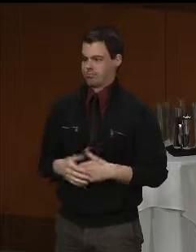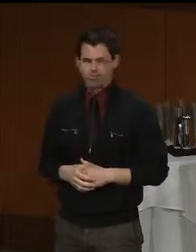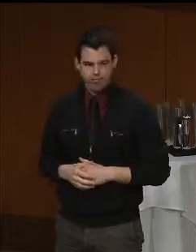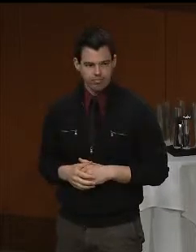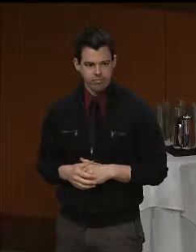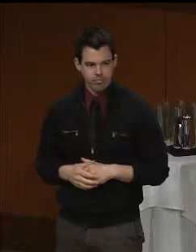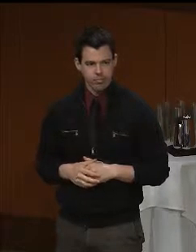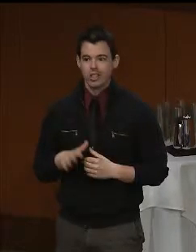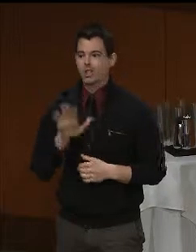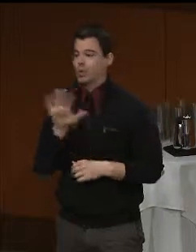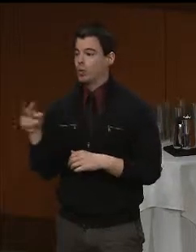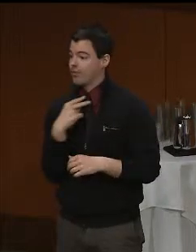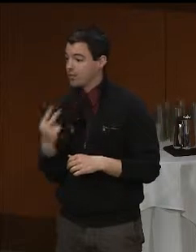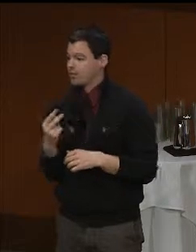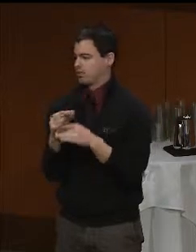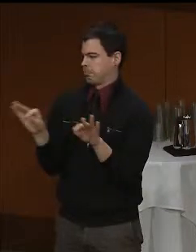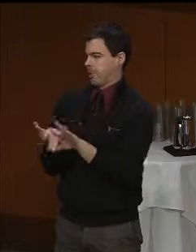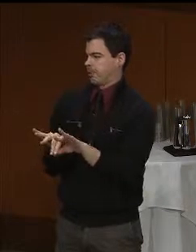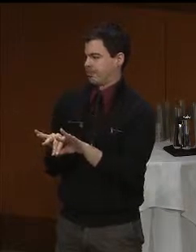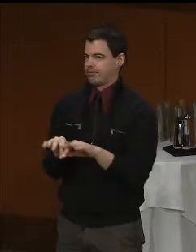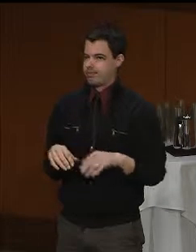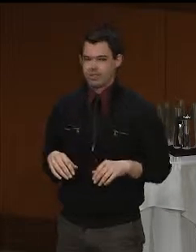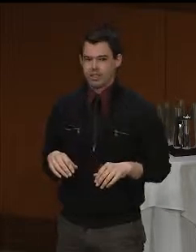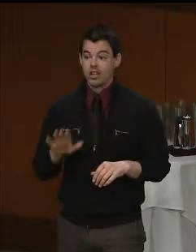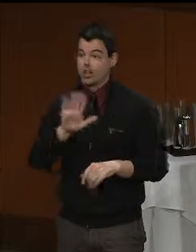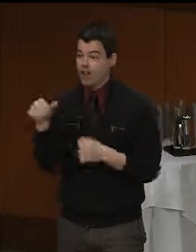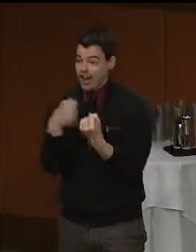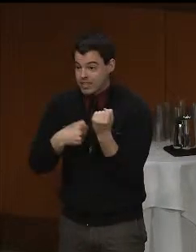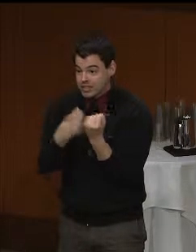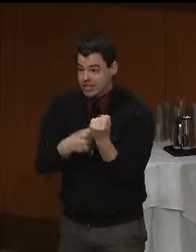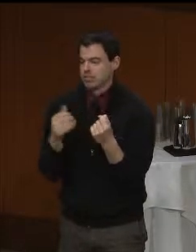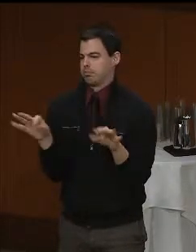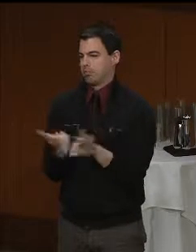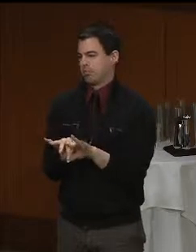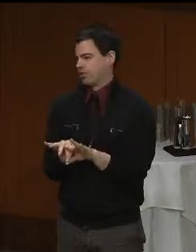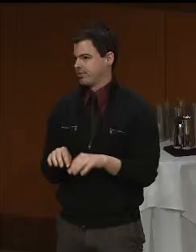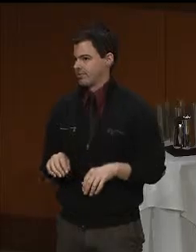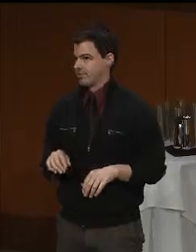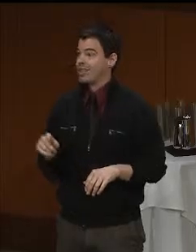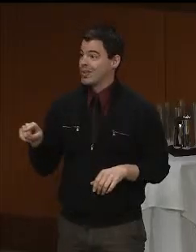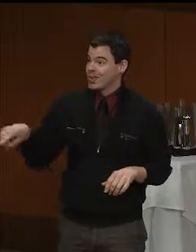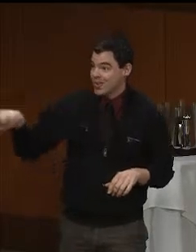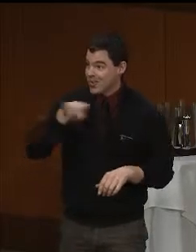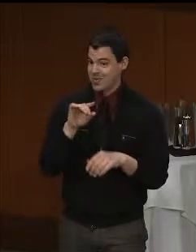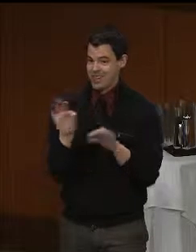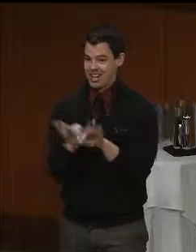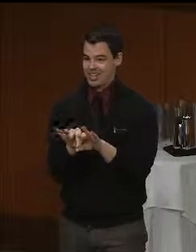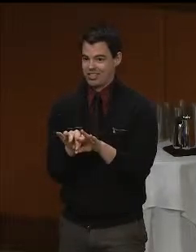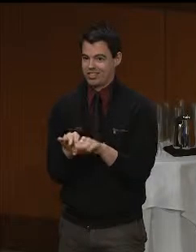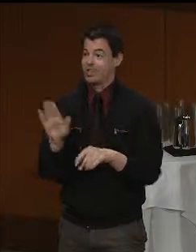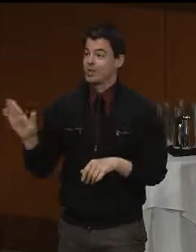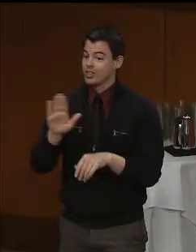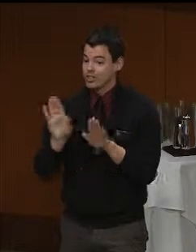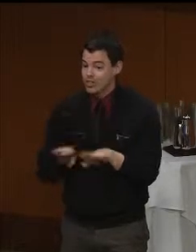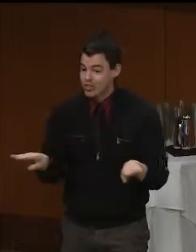Your voices matter, your advocacy matters, you matter, your children matter.